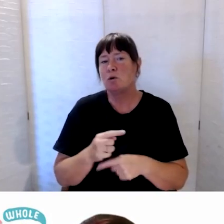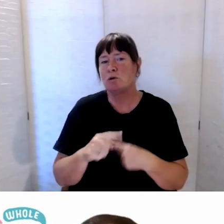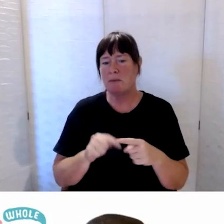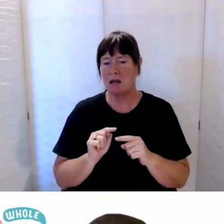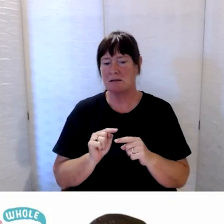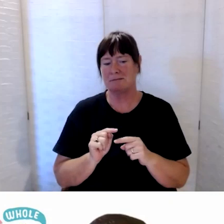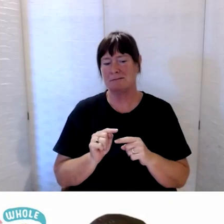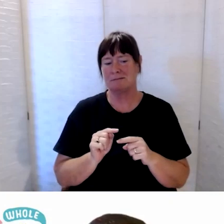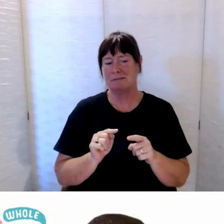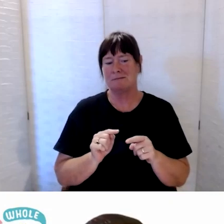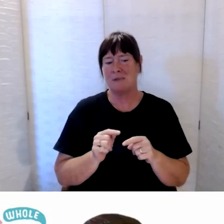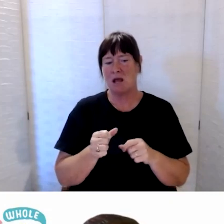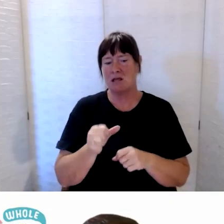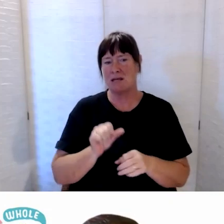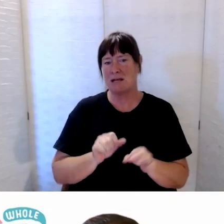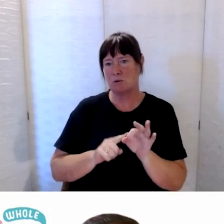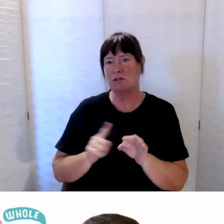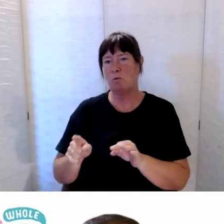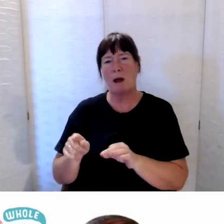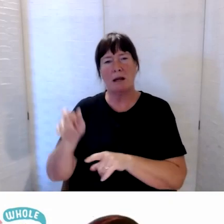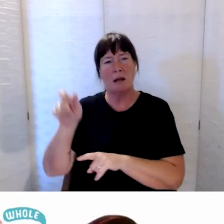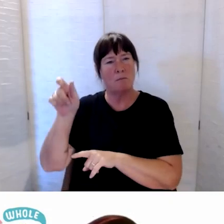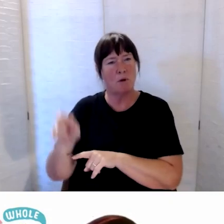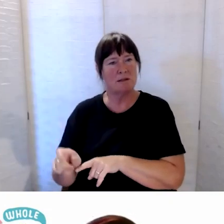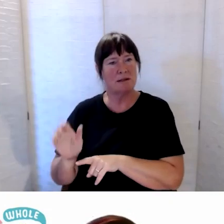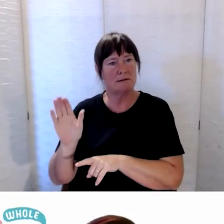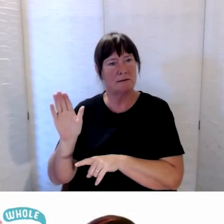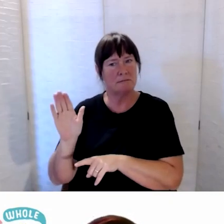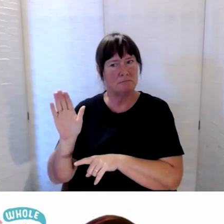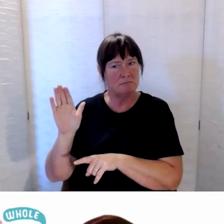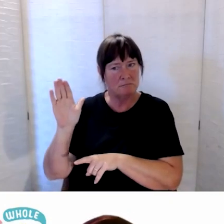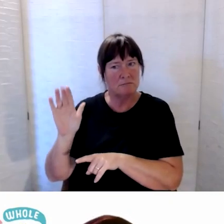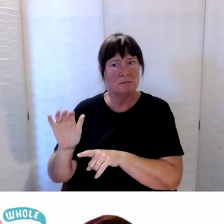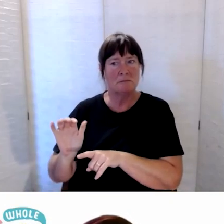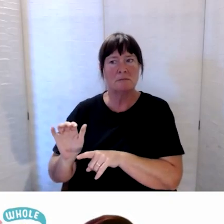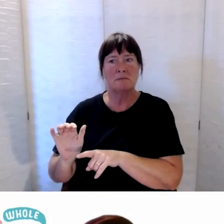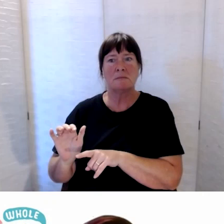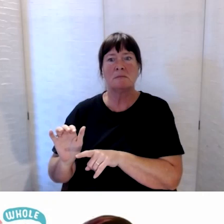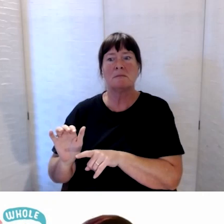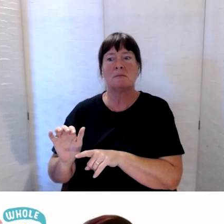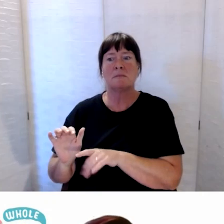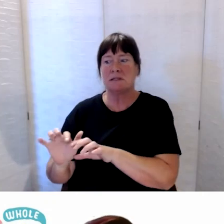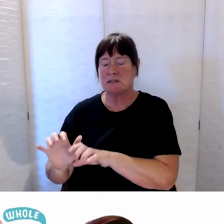that I have from one of the people participating today, but I just wanted to delve a little bit further because it’s